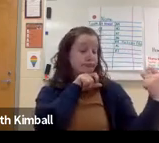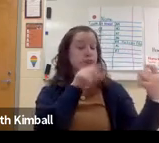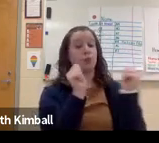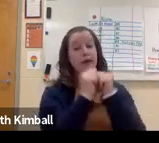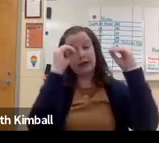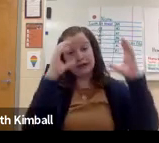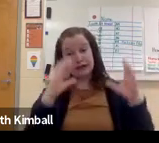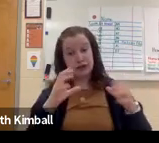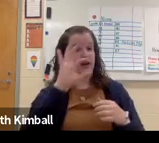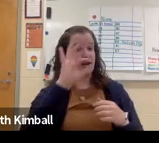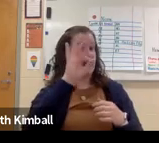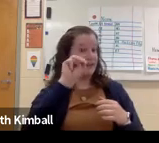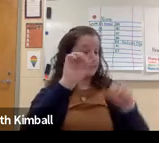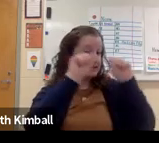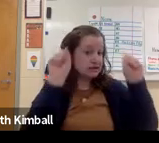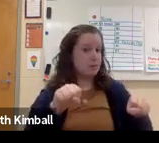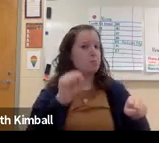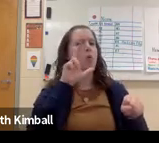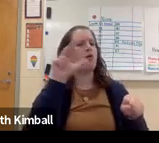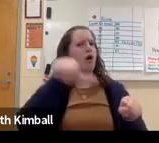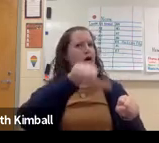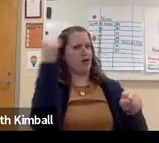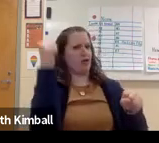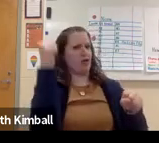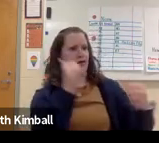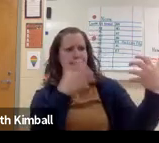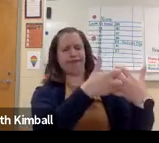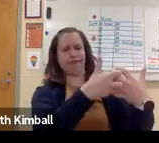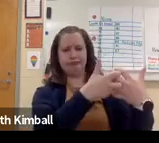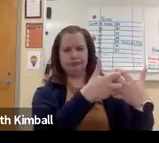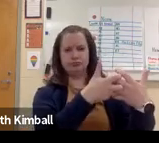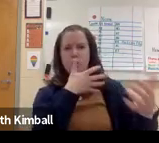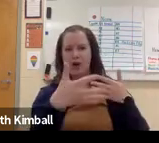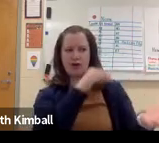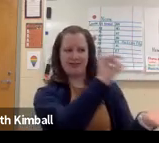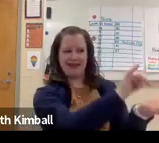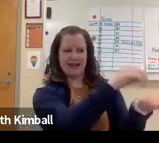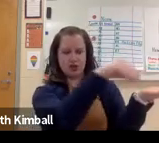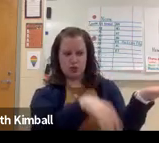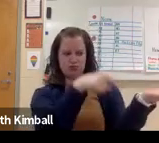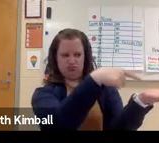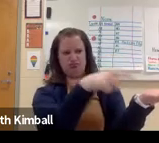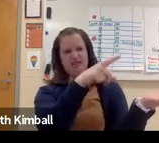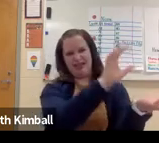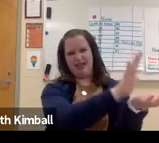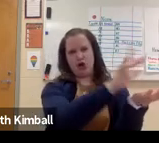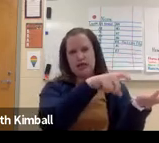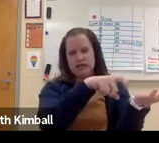they may use hearing aids, they may use an FM system with the teacher or other accommodations.